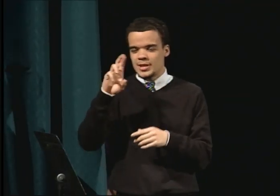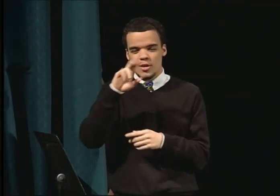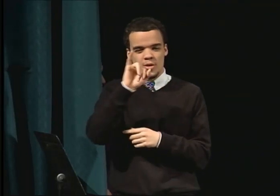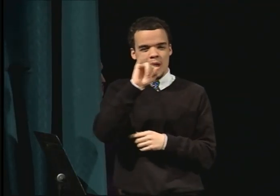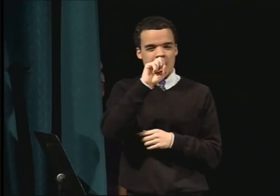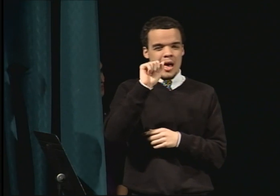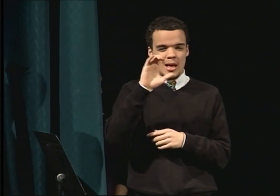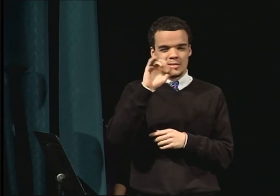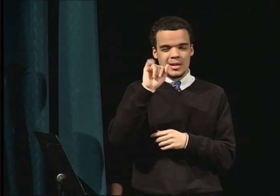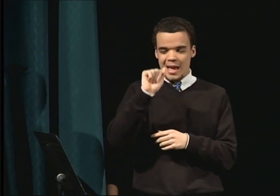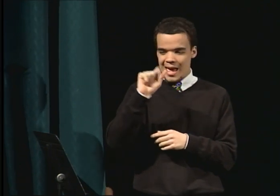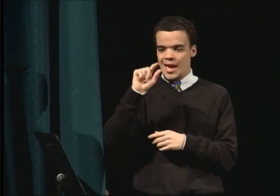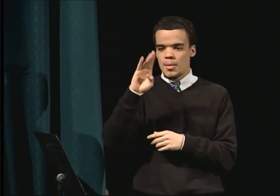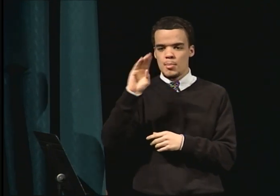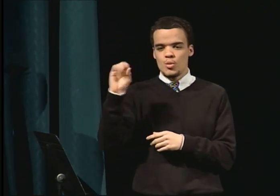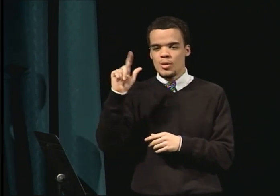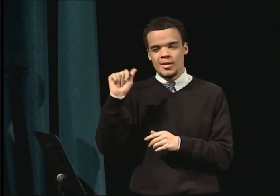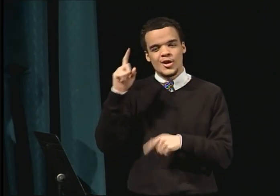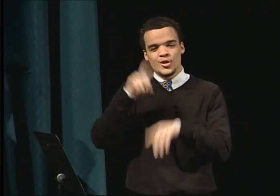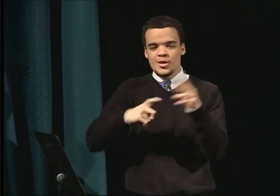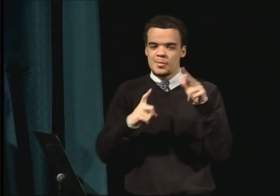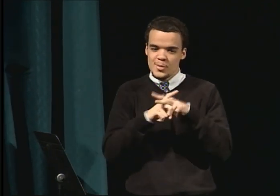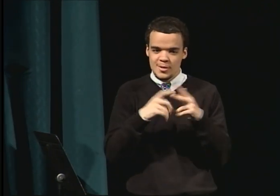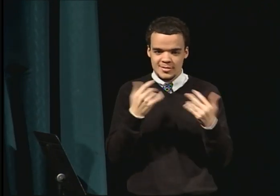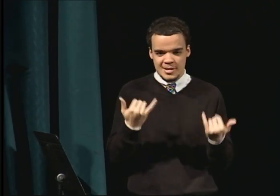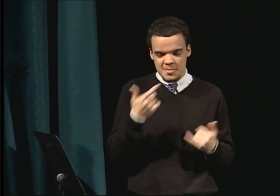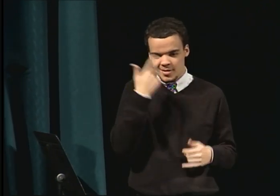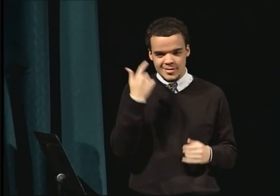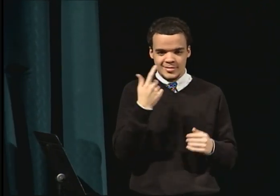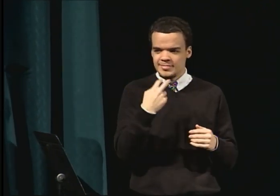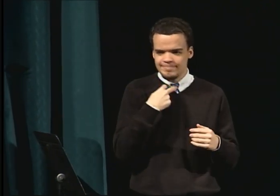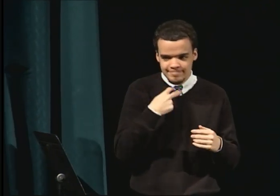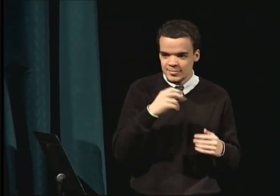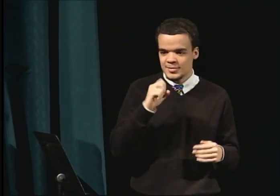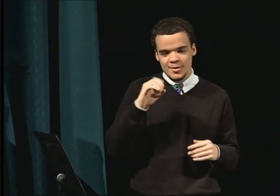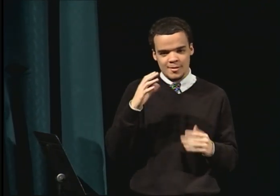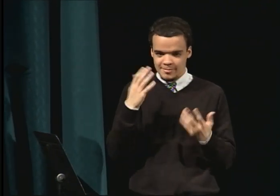And we wanted to make sure that you were aware of that.